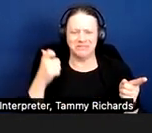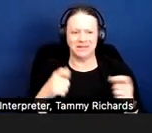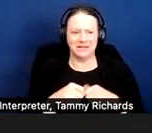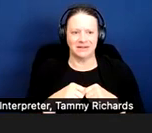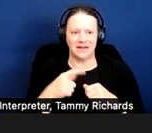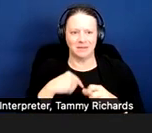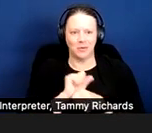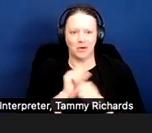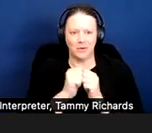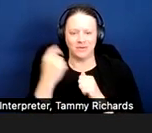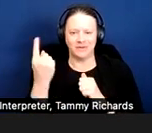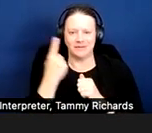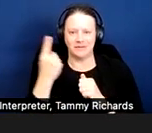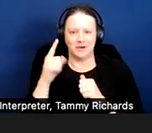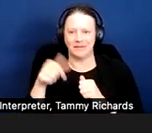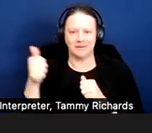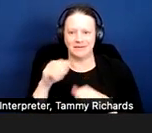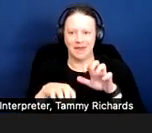with someone else's hypotoday.